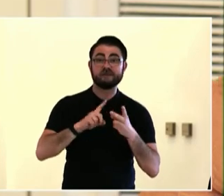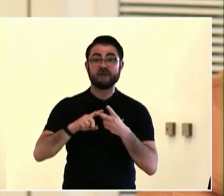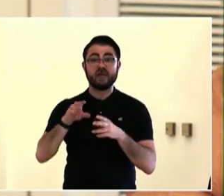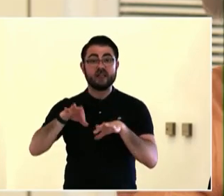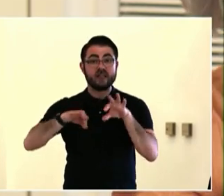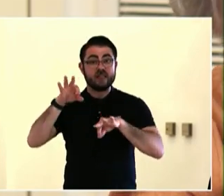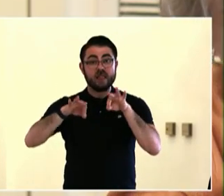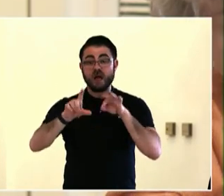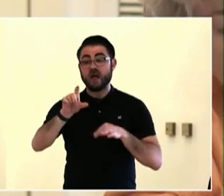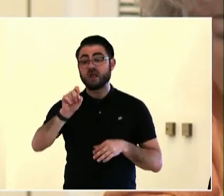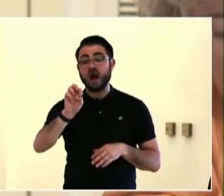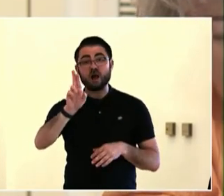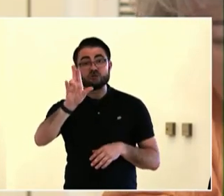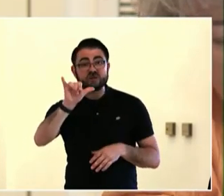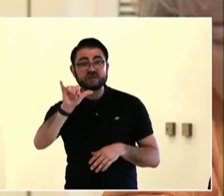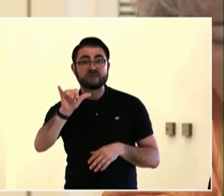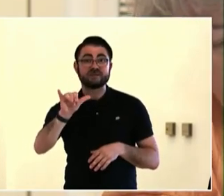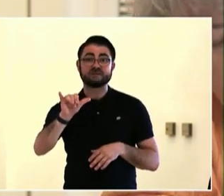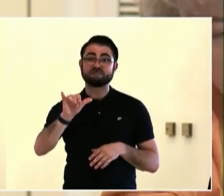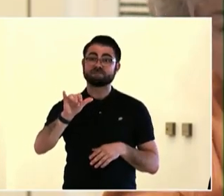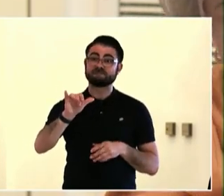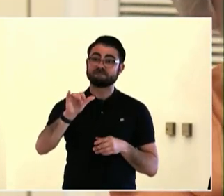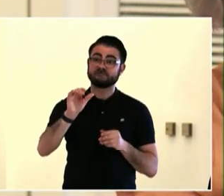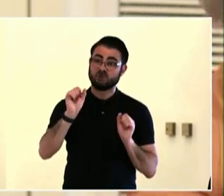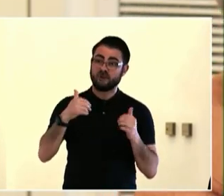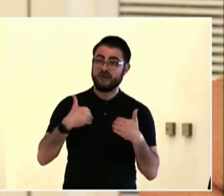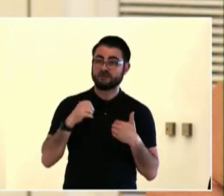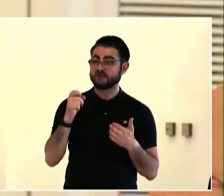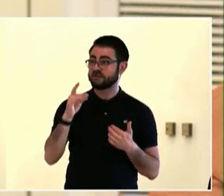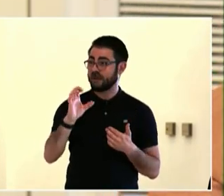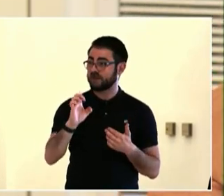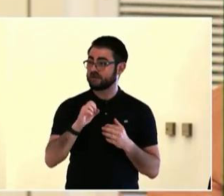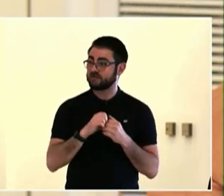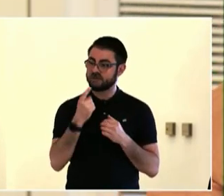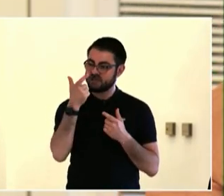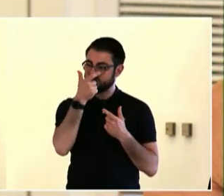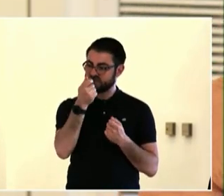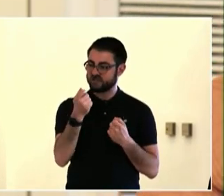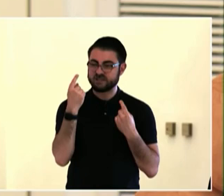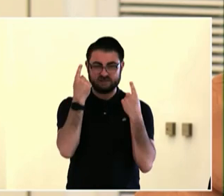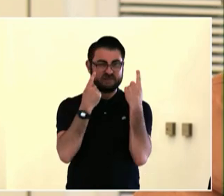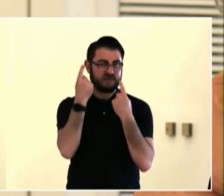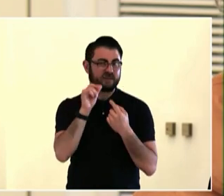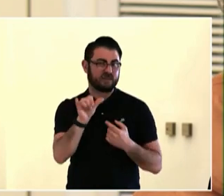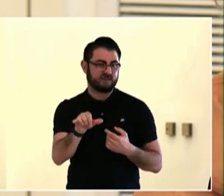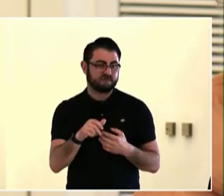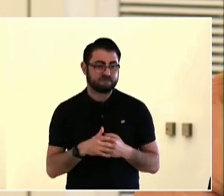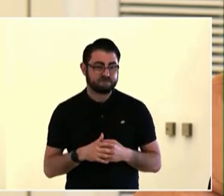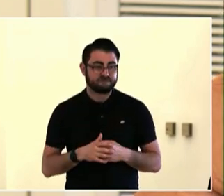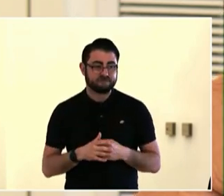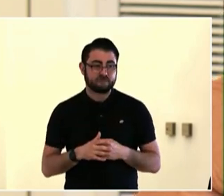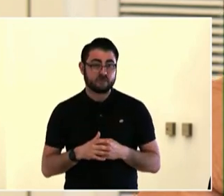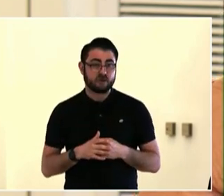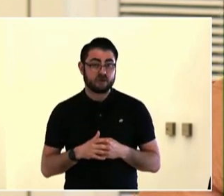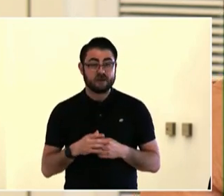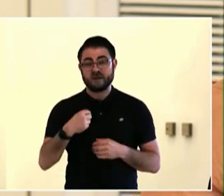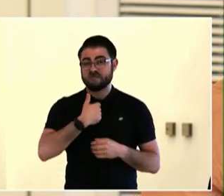So here we envision what we would like boards to look like. Often your traditional board,